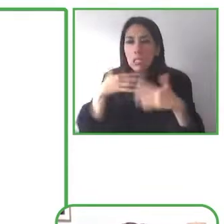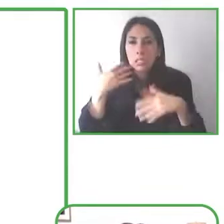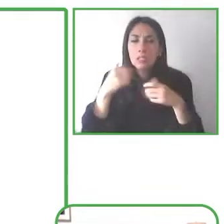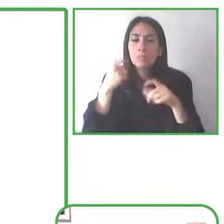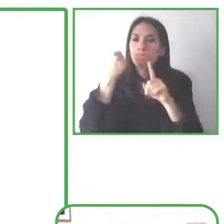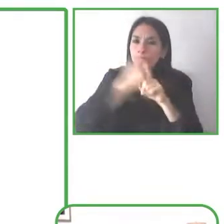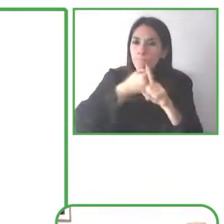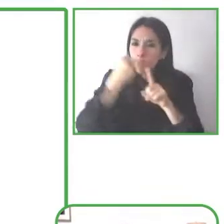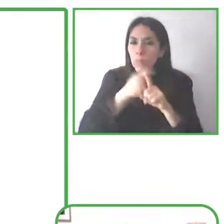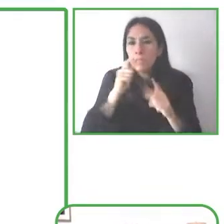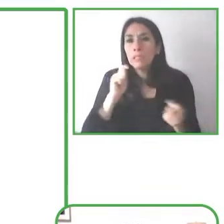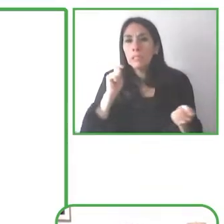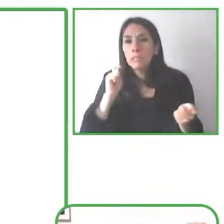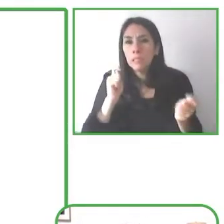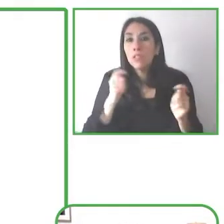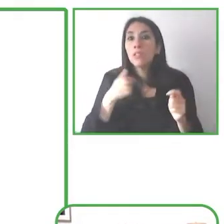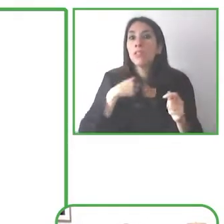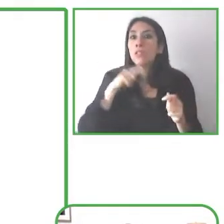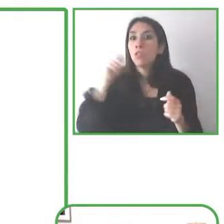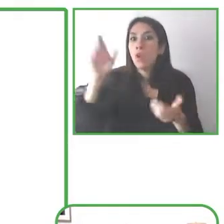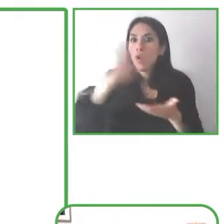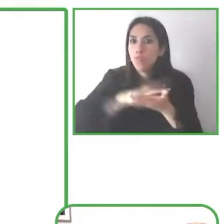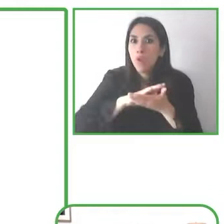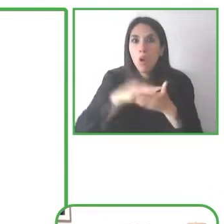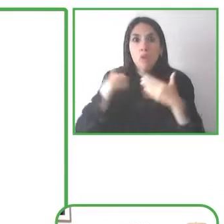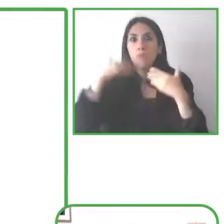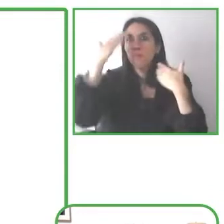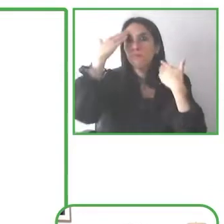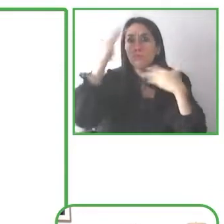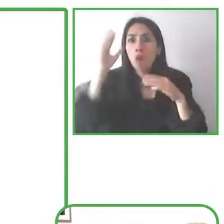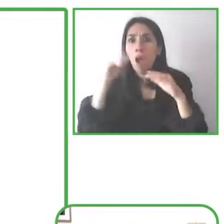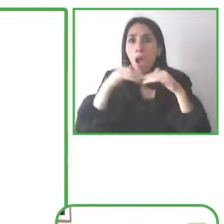materials and best teach me in the in the classroom environment.